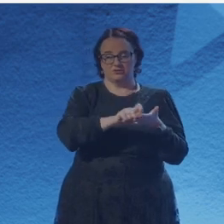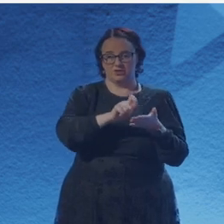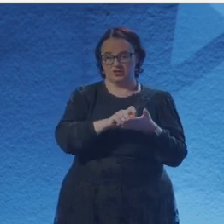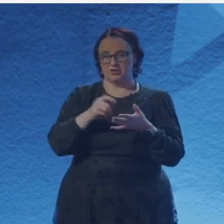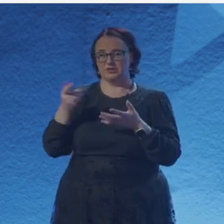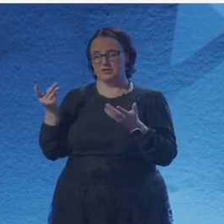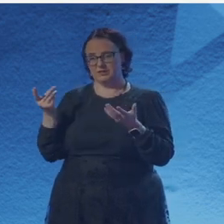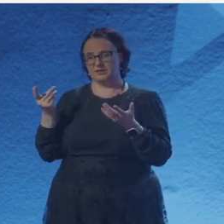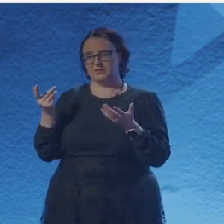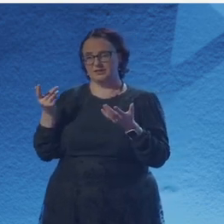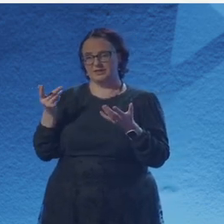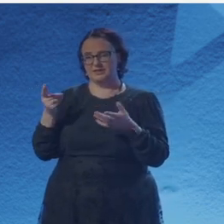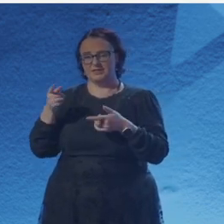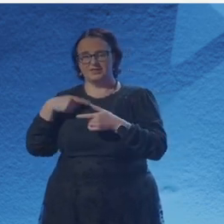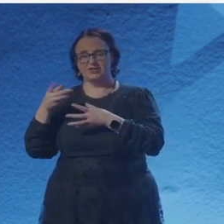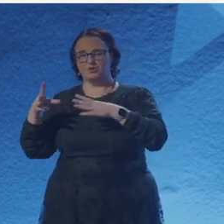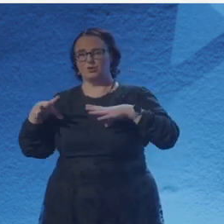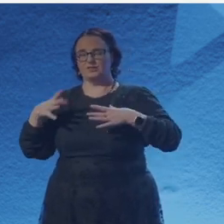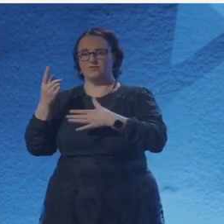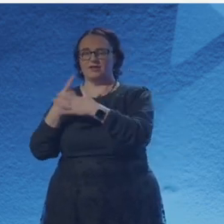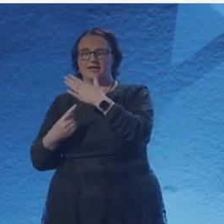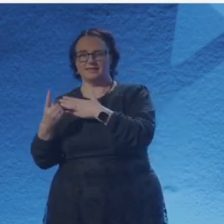She's basically done a load of stuff and they're all brilliant, ranging